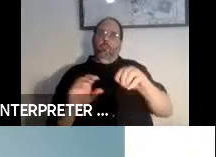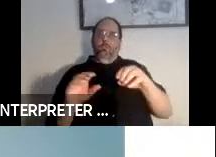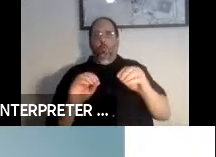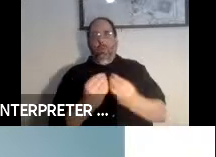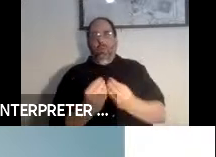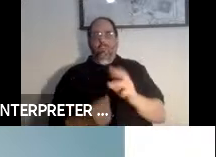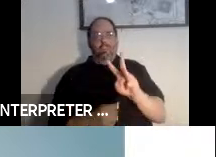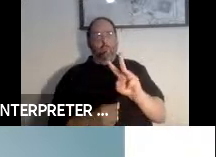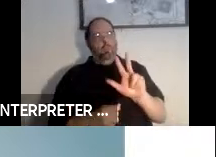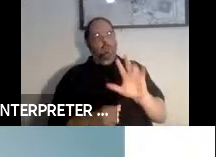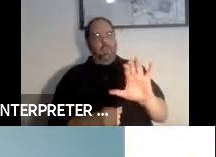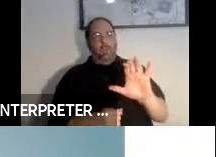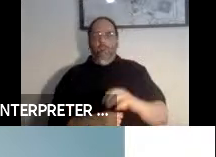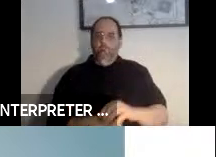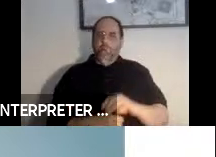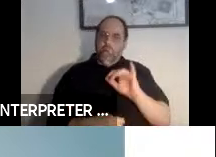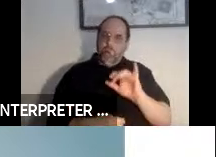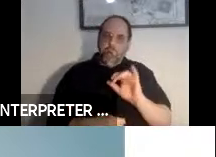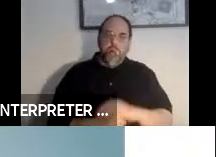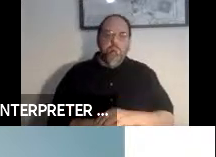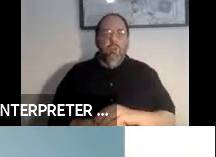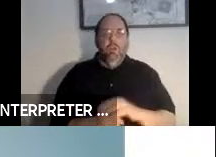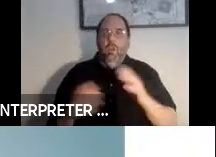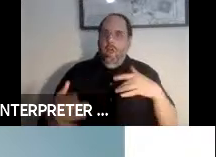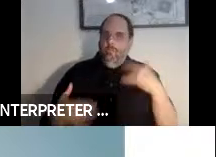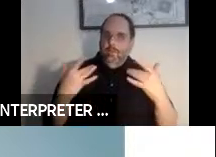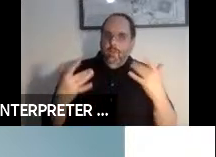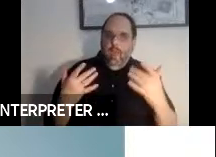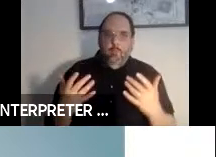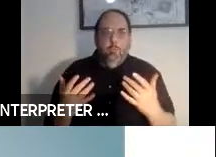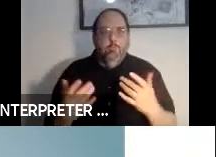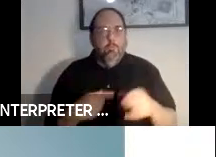So, there's tremendous excitement as we're been hearing around autonomous vehicles. It's the